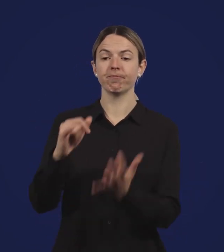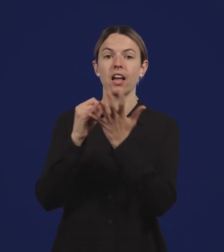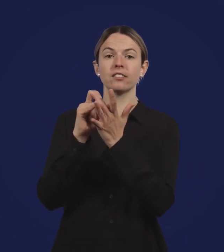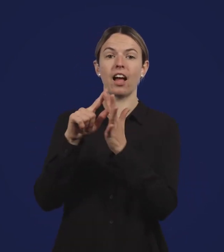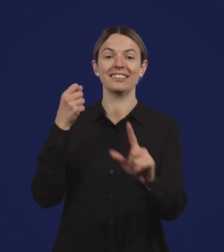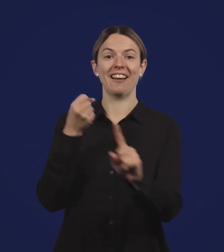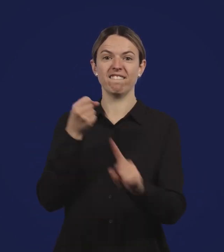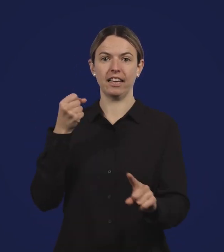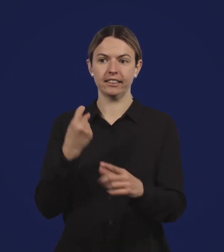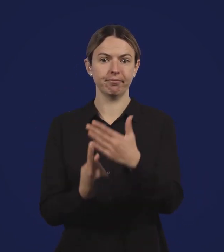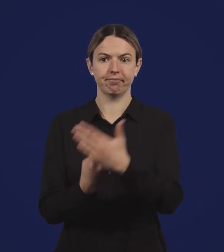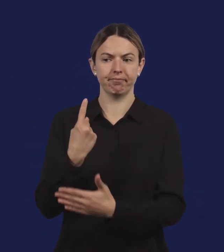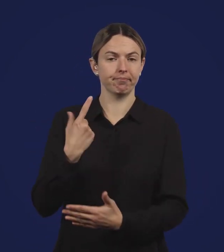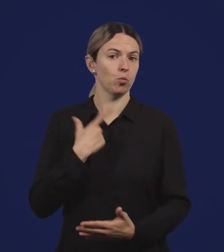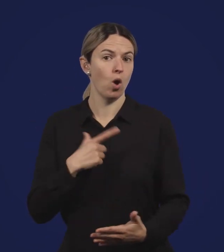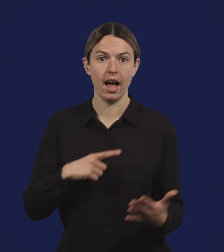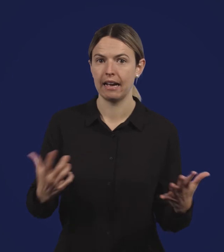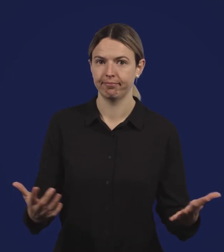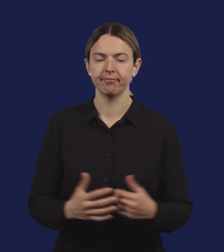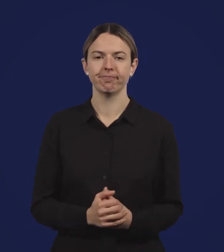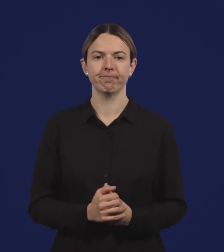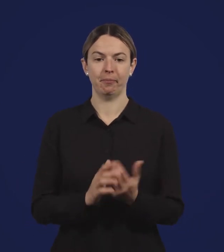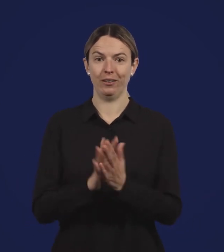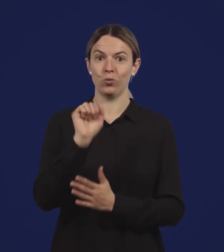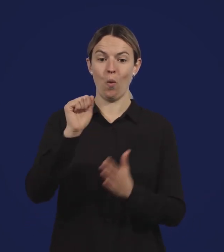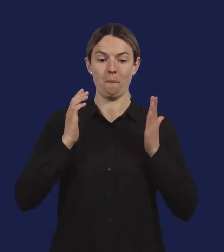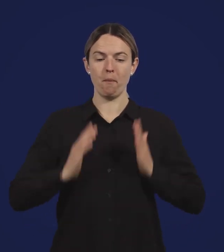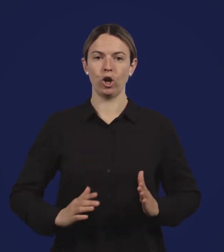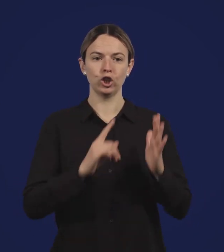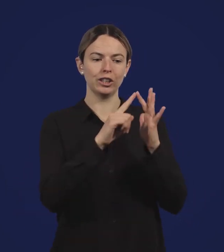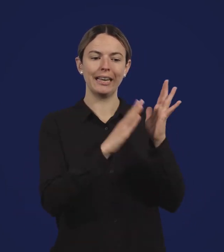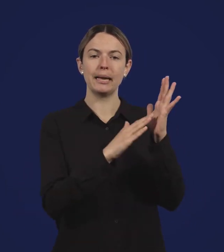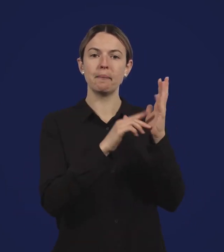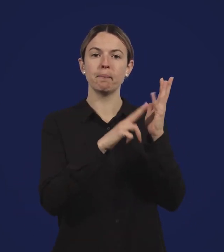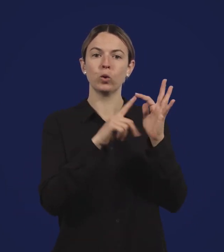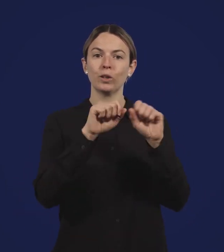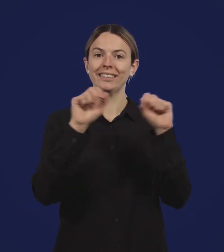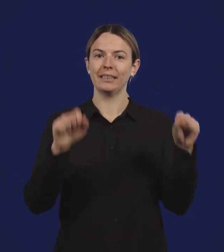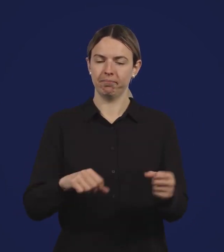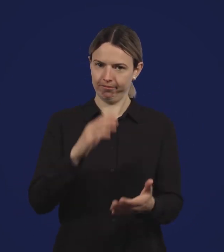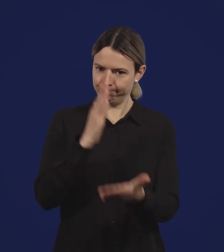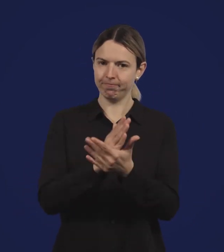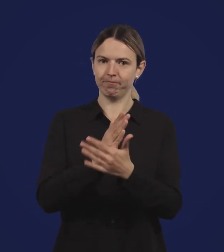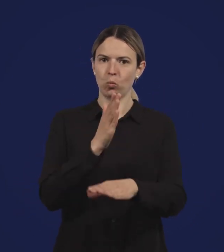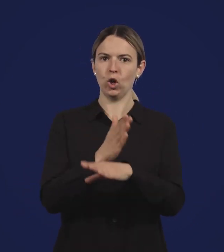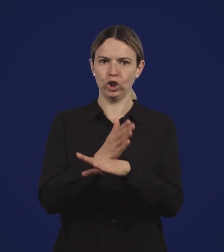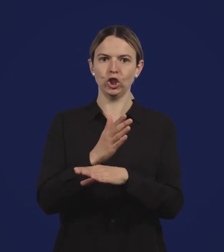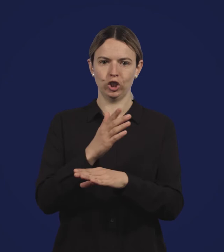When you receive the COVID-19 vaccine, your immune system responds to it.